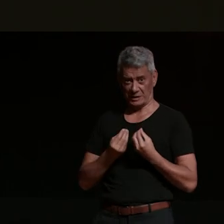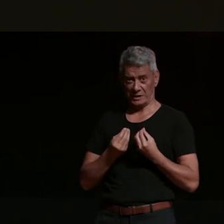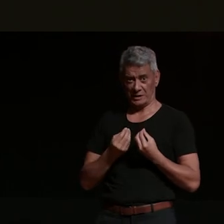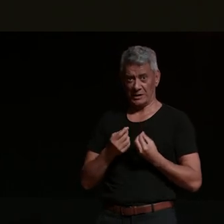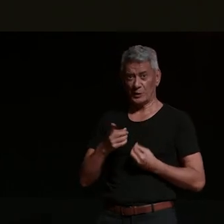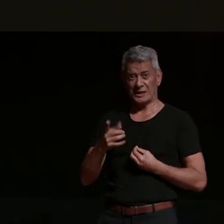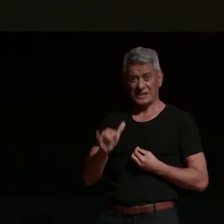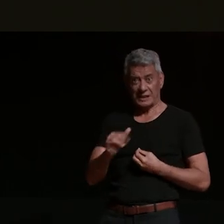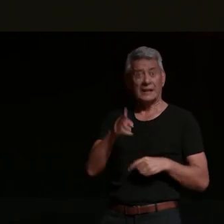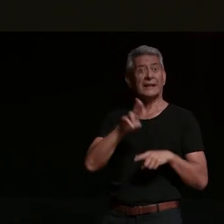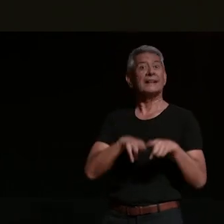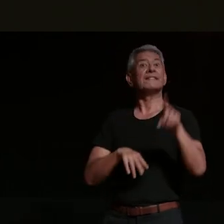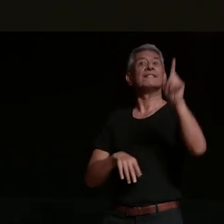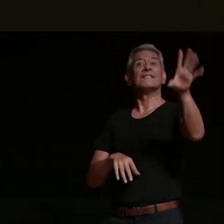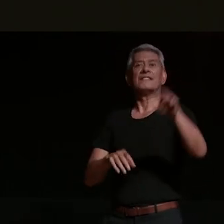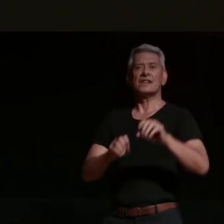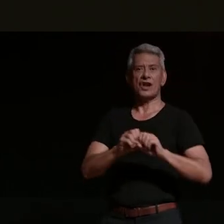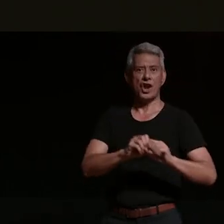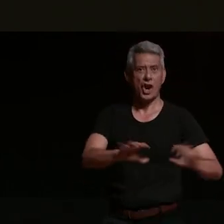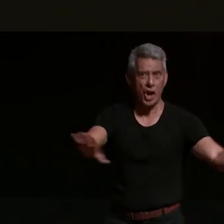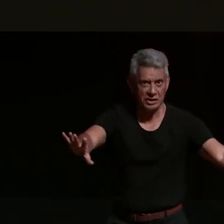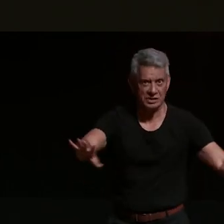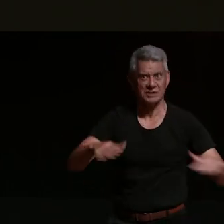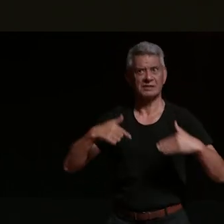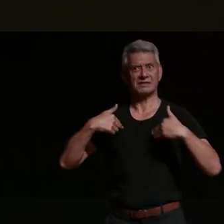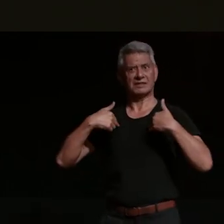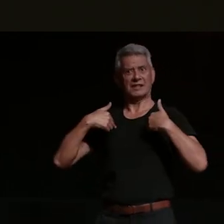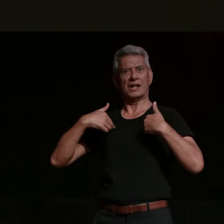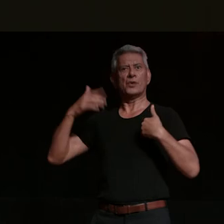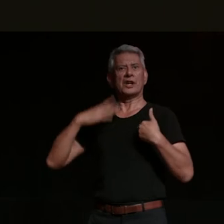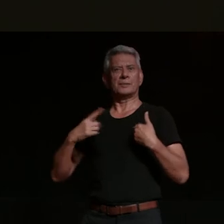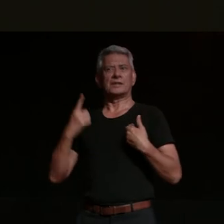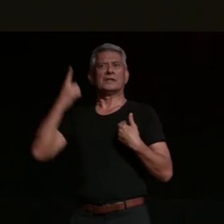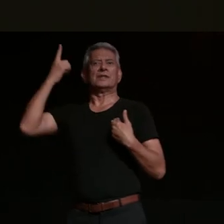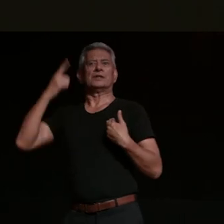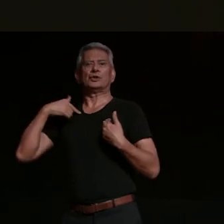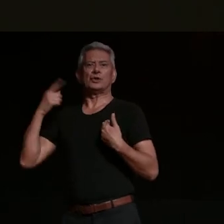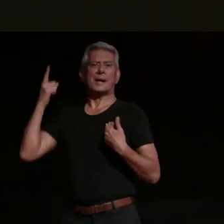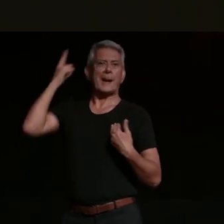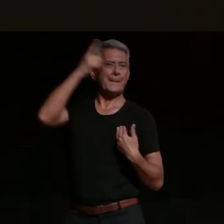be the streets tattooed that will bring you home so come here i am by the door